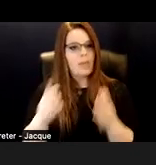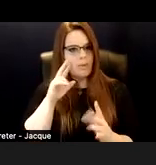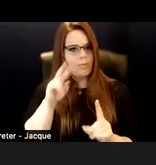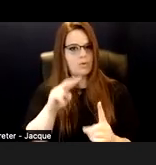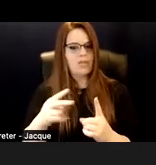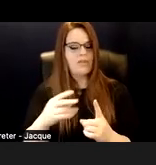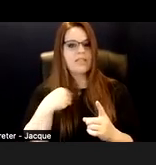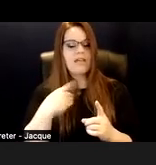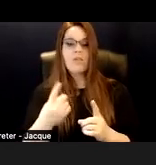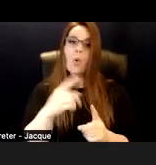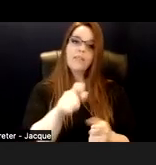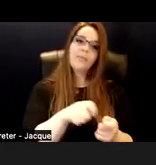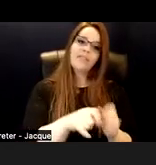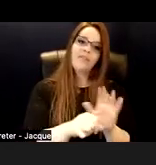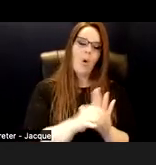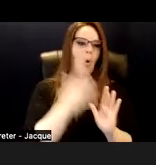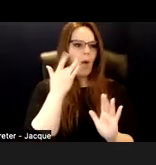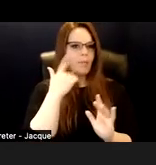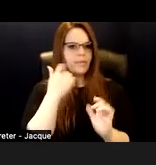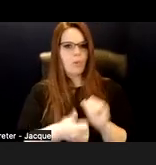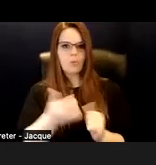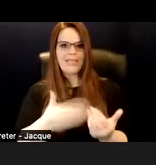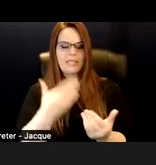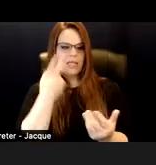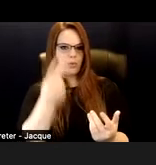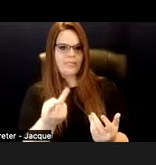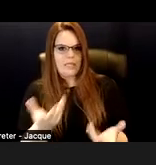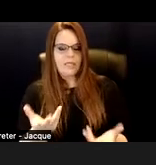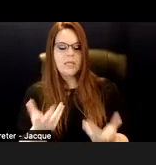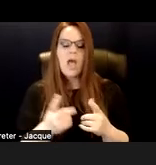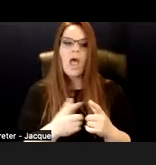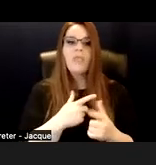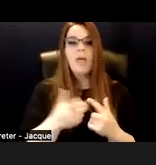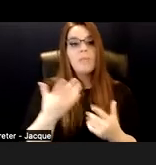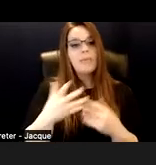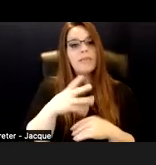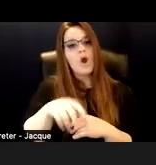because that's the most visible identity that they have. And there may be additional identities that you are not